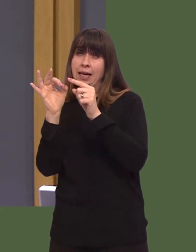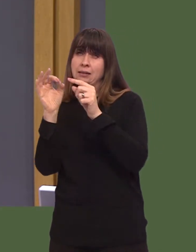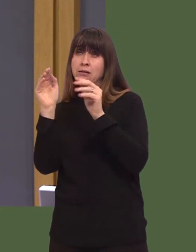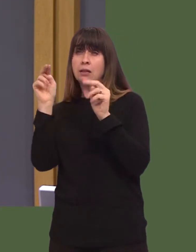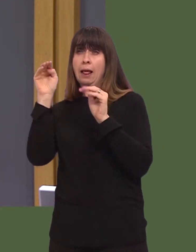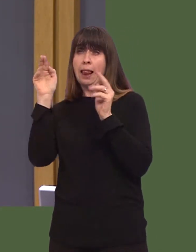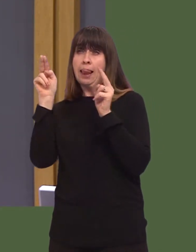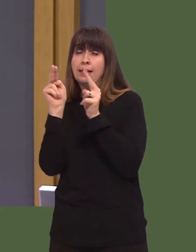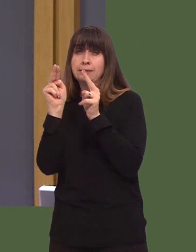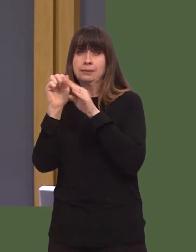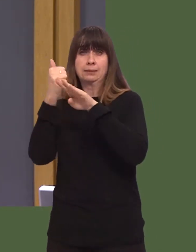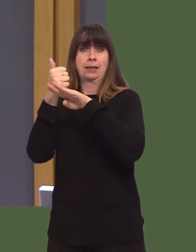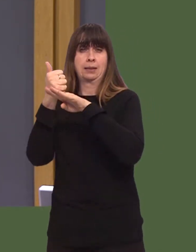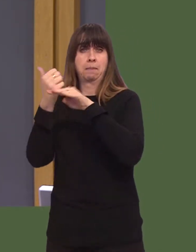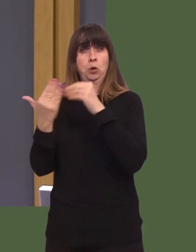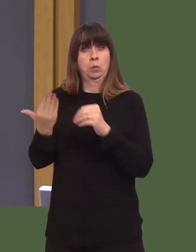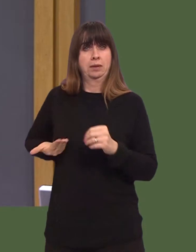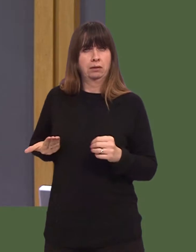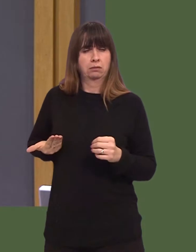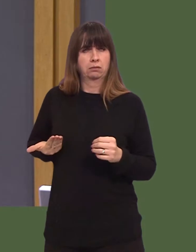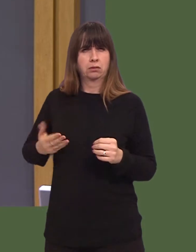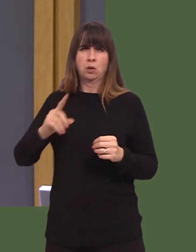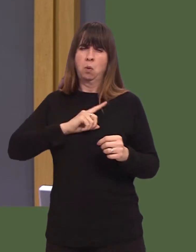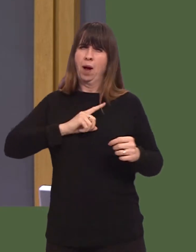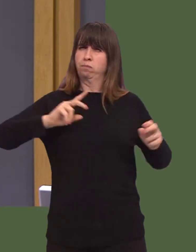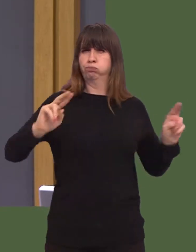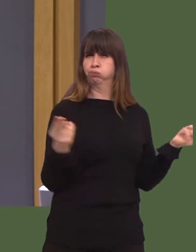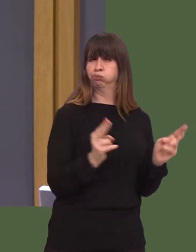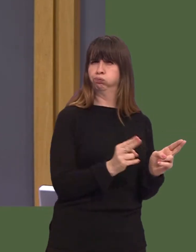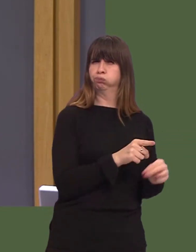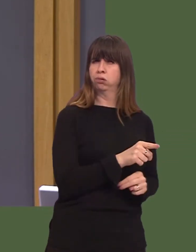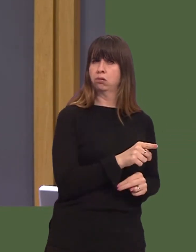Will the First Minister ask his Ministers to look at this issue on whatís happening